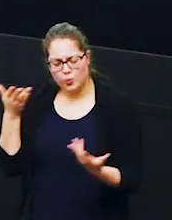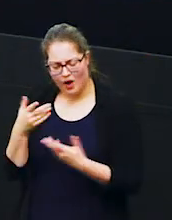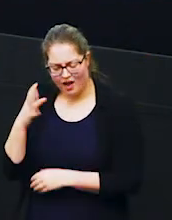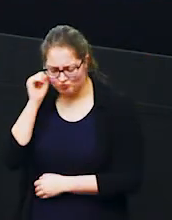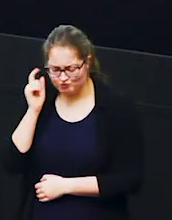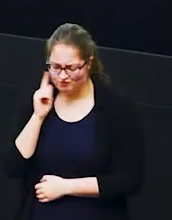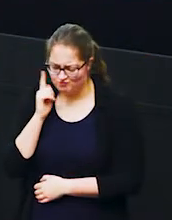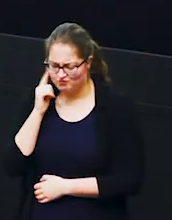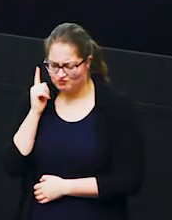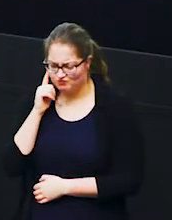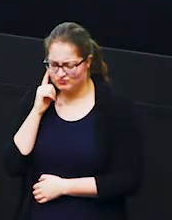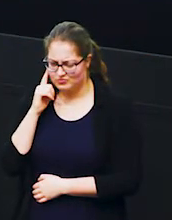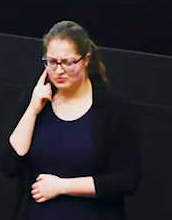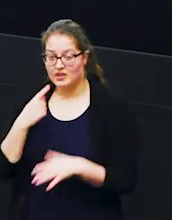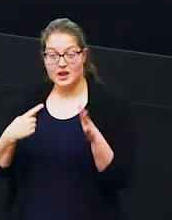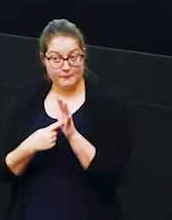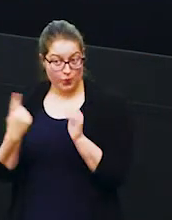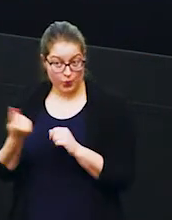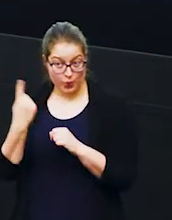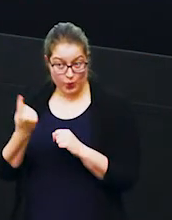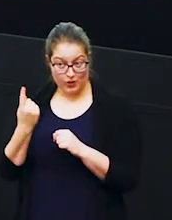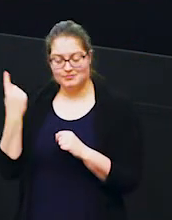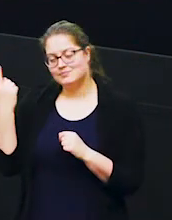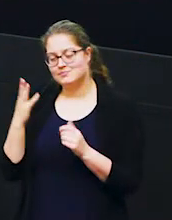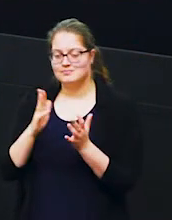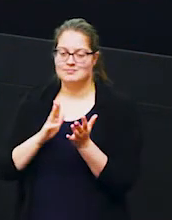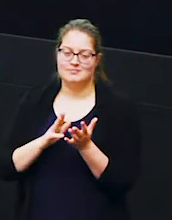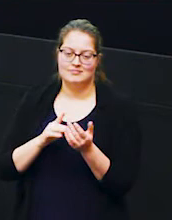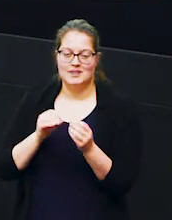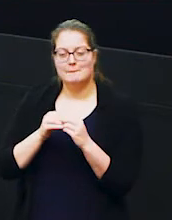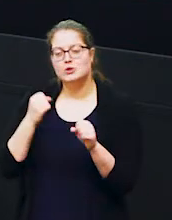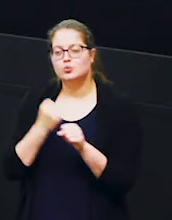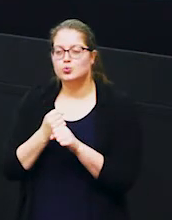and the most important individual at this time of year is our matriarch it's beetlejuice she's the